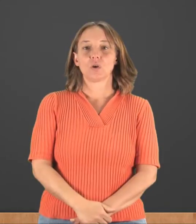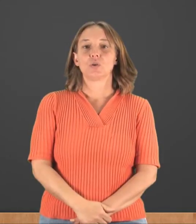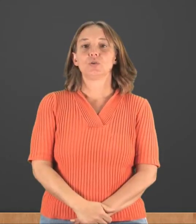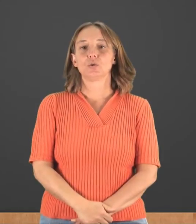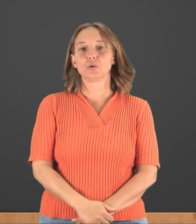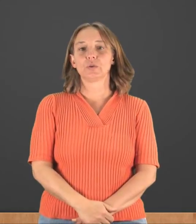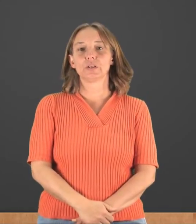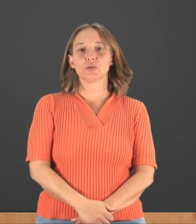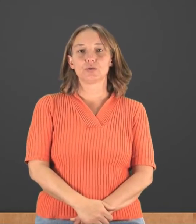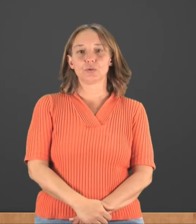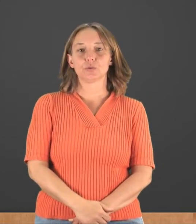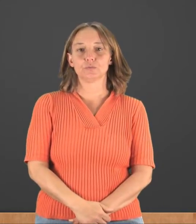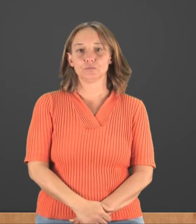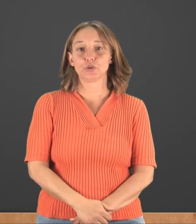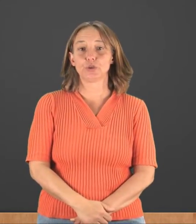Sure, really, or true.